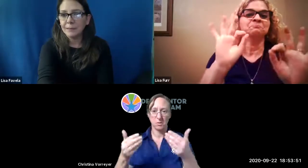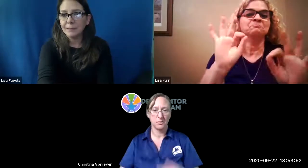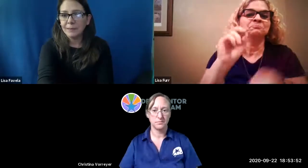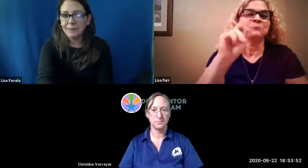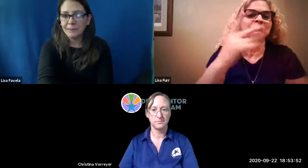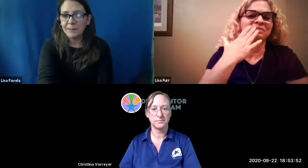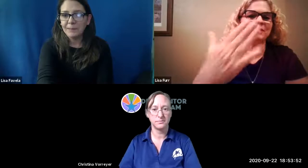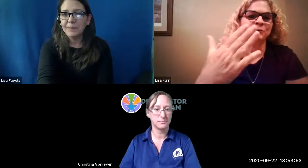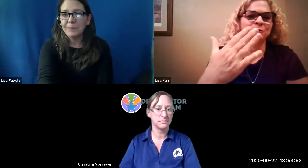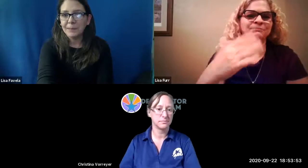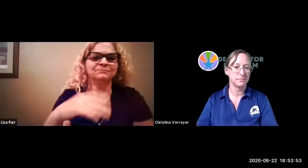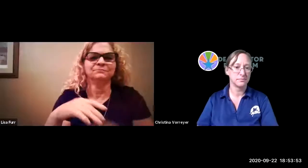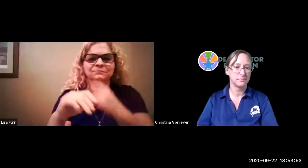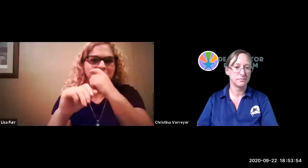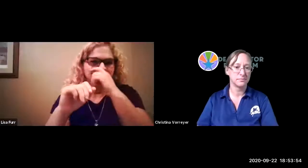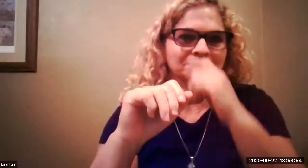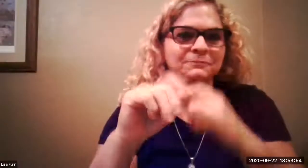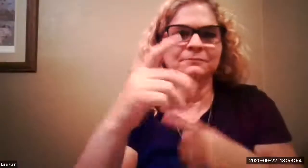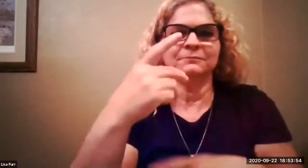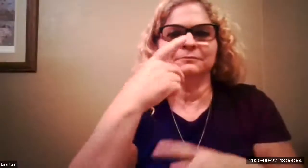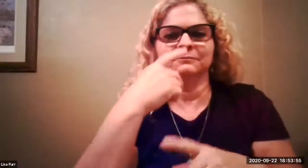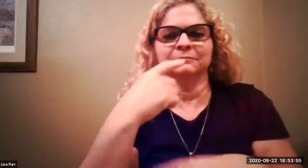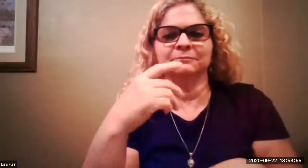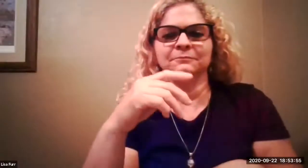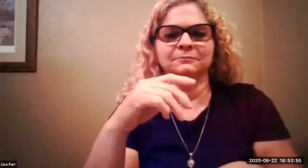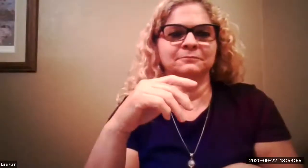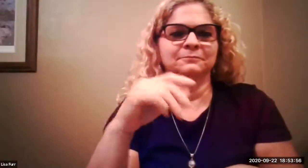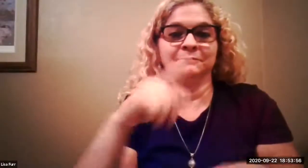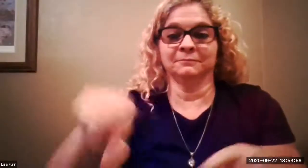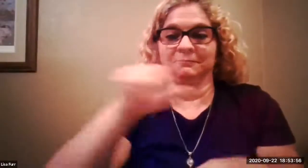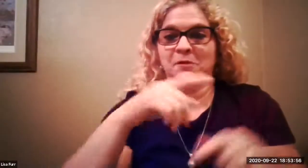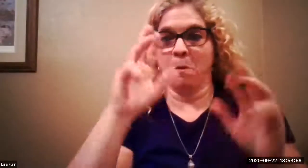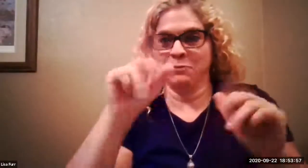chris is saying yep go right ahead okay thank you